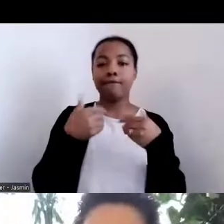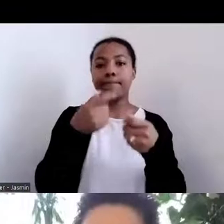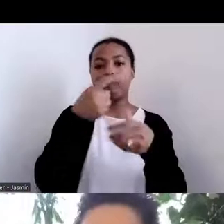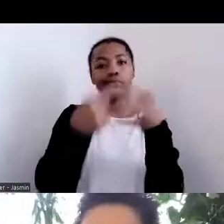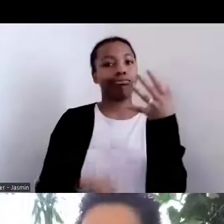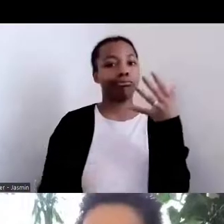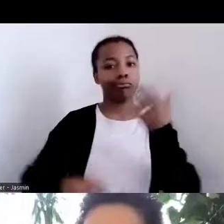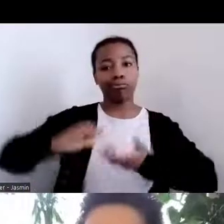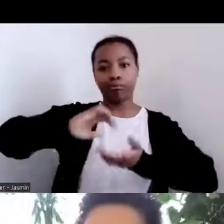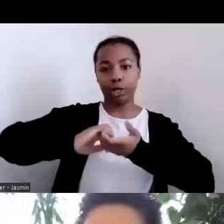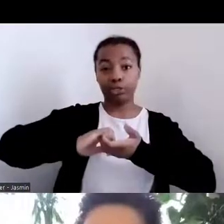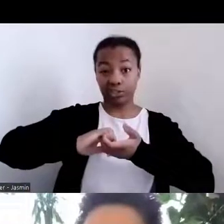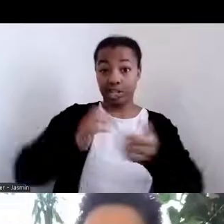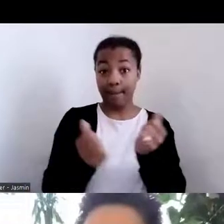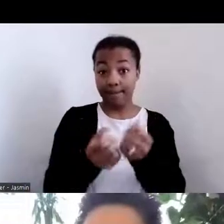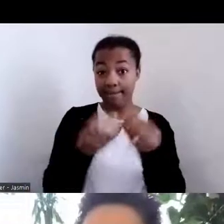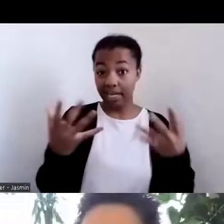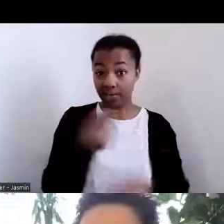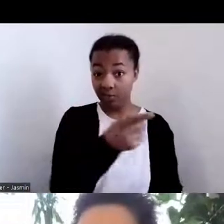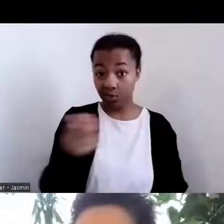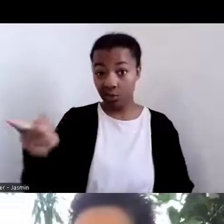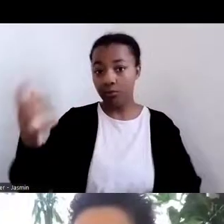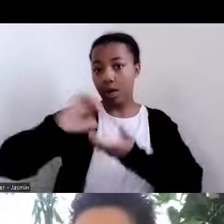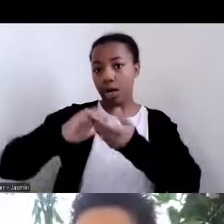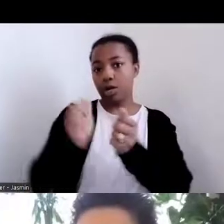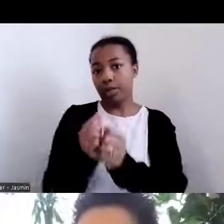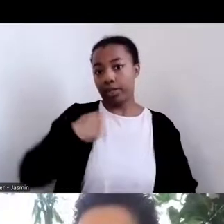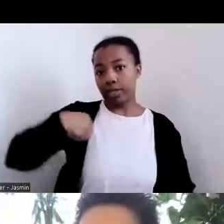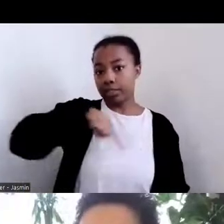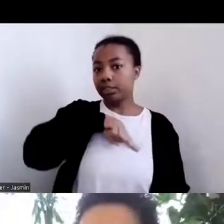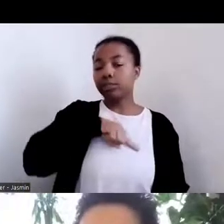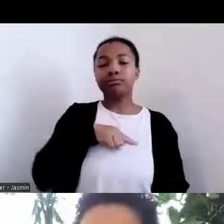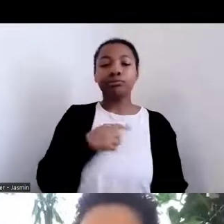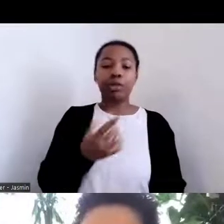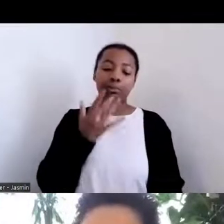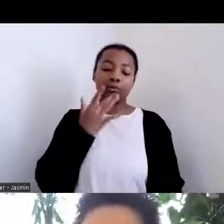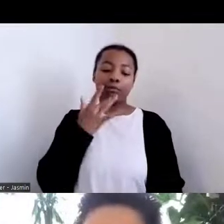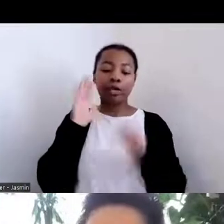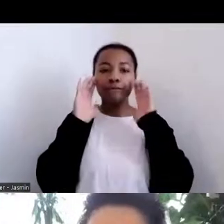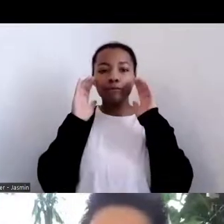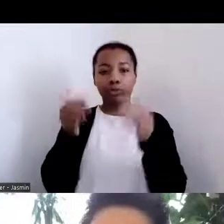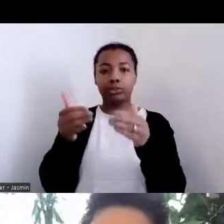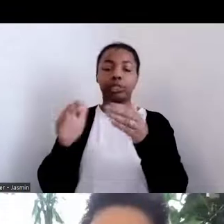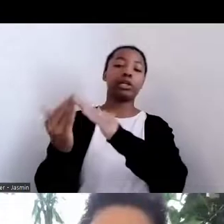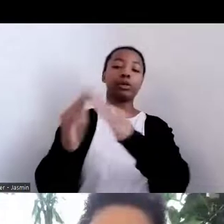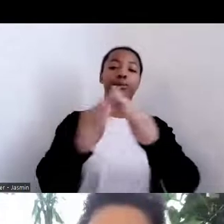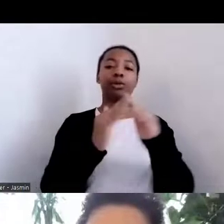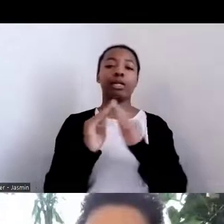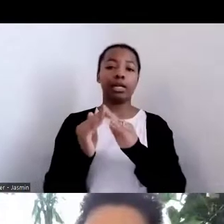is really focused on community advocacy and mobilization and seeing, you know, the equity and inclusion